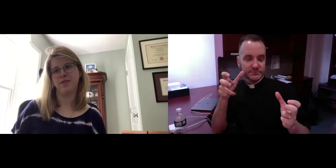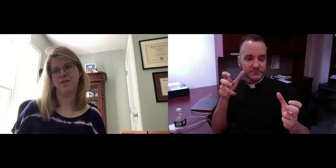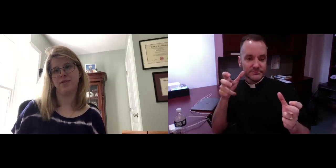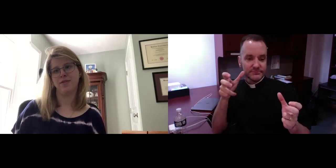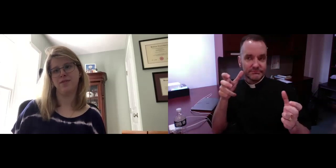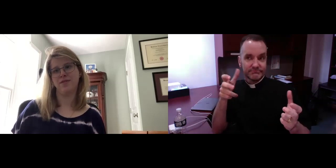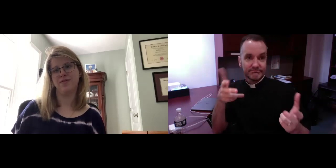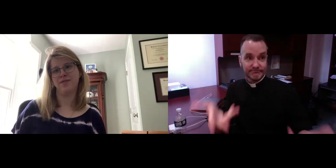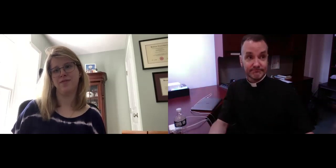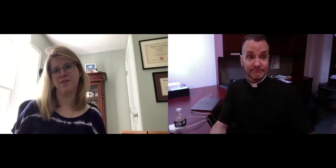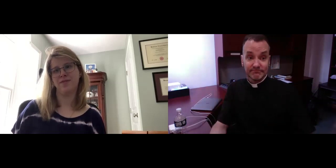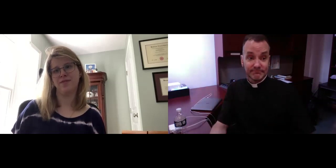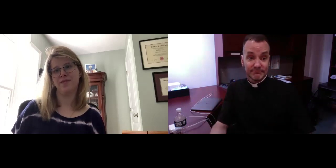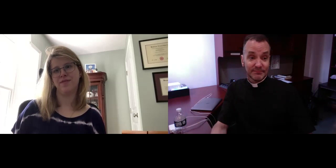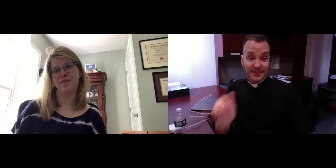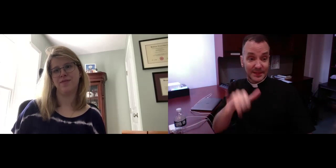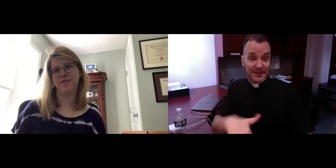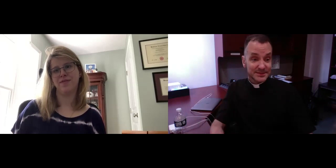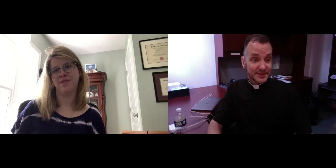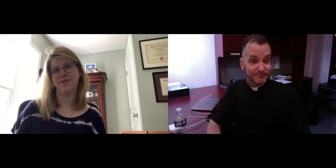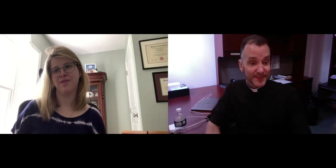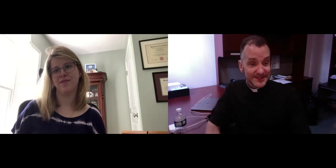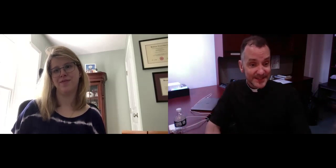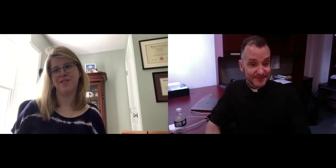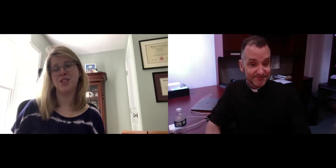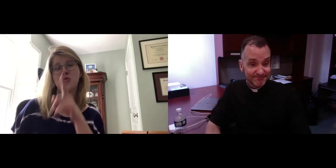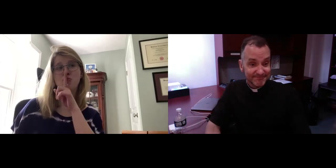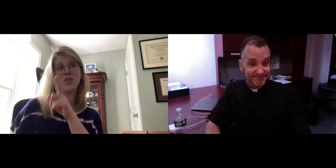really good model for us on how to listen.